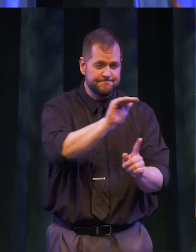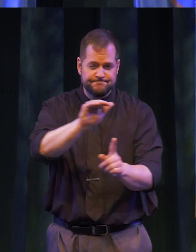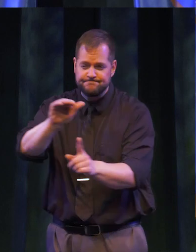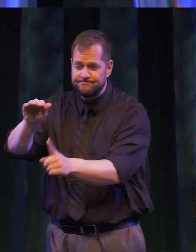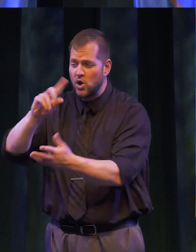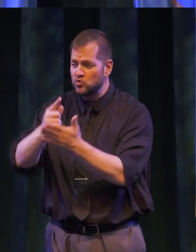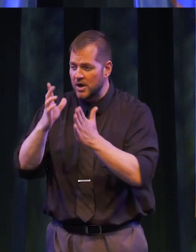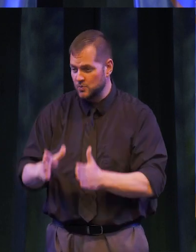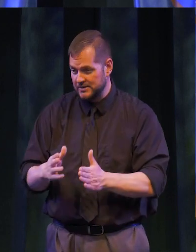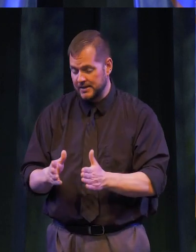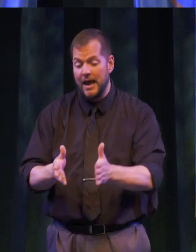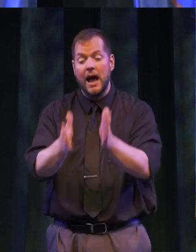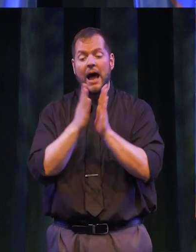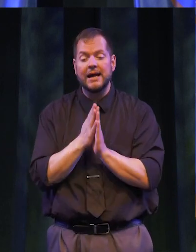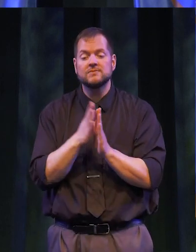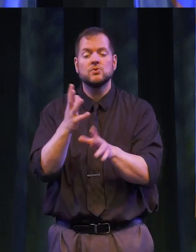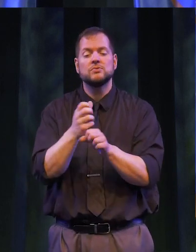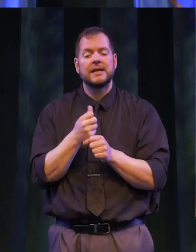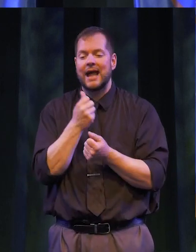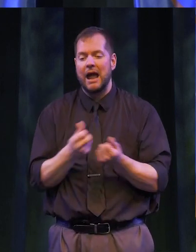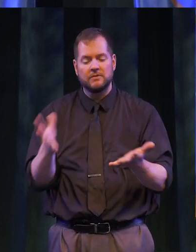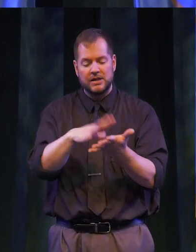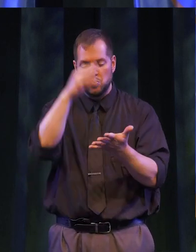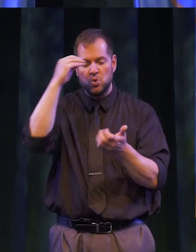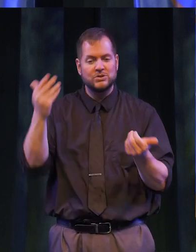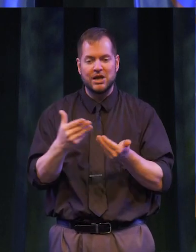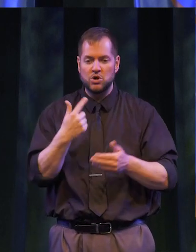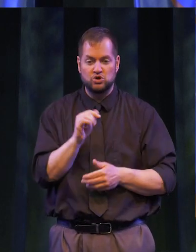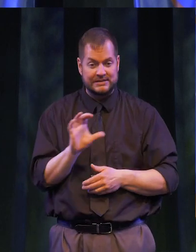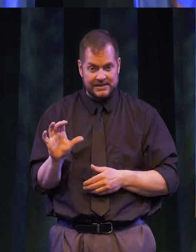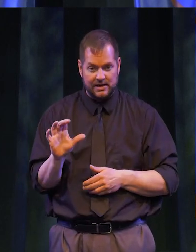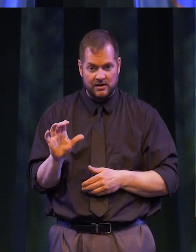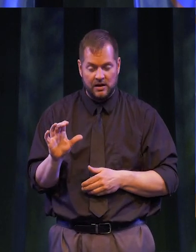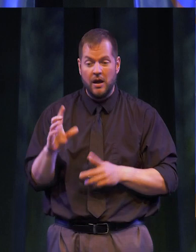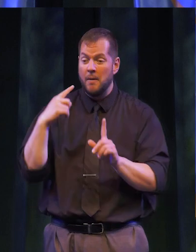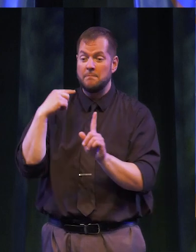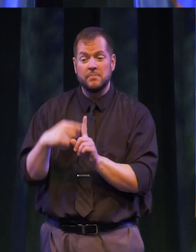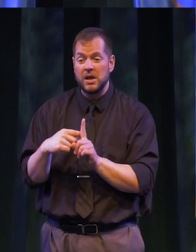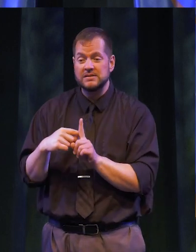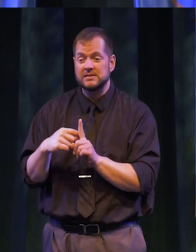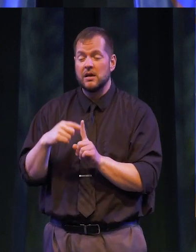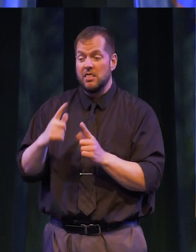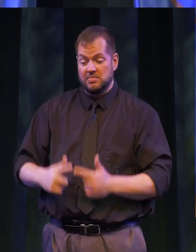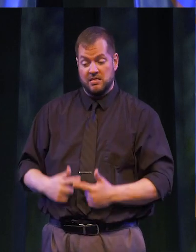I ask you to take what you have learned at GCC-- along with the life related discoveries